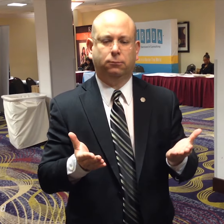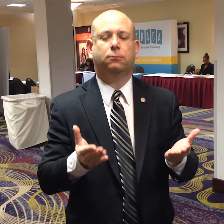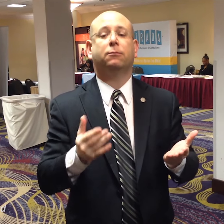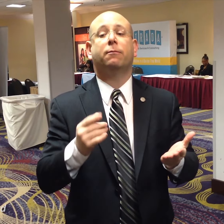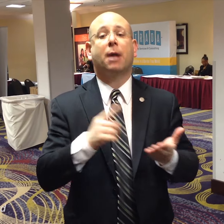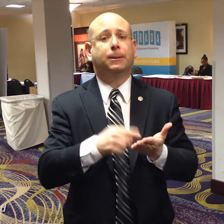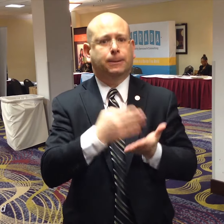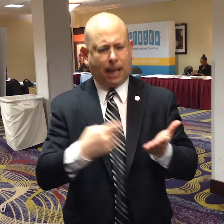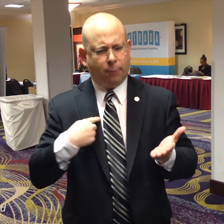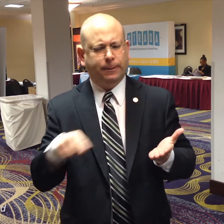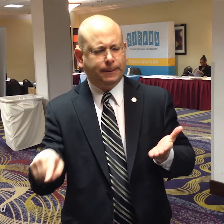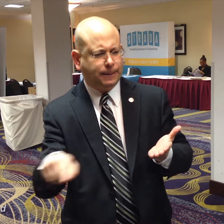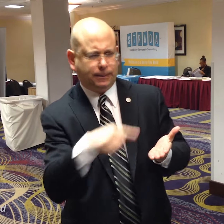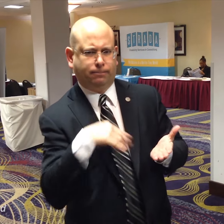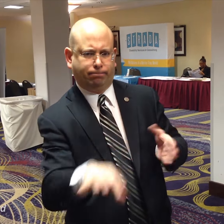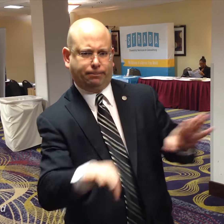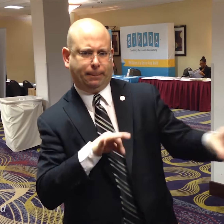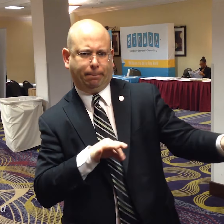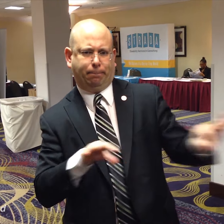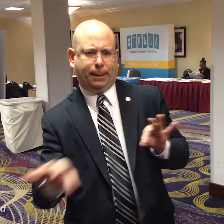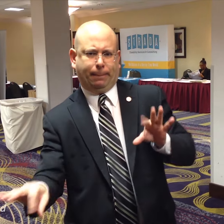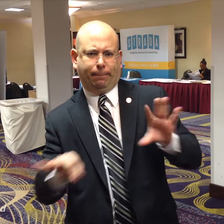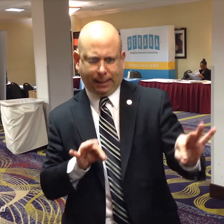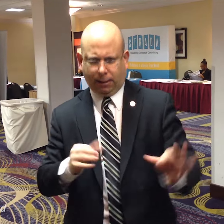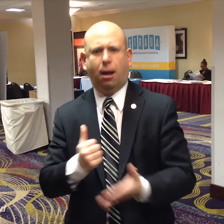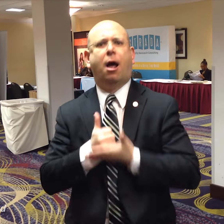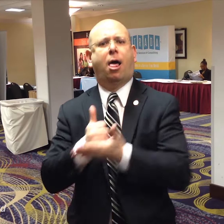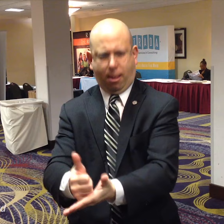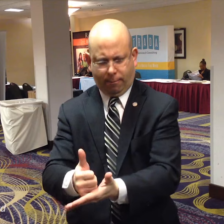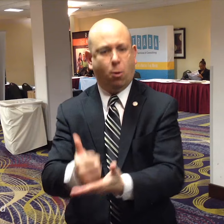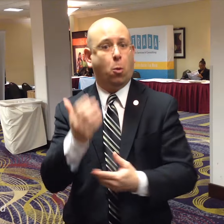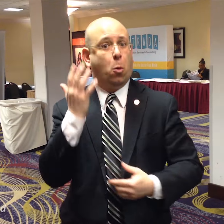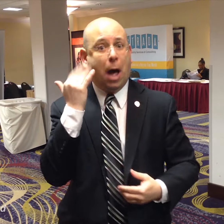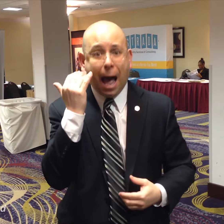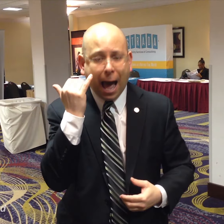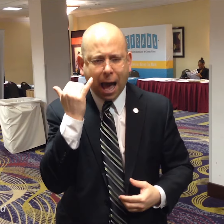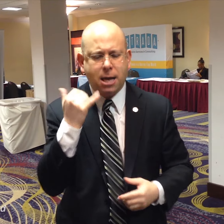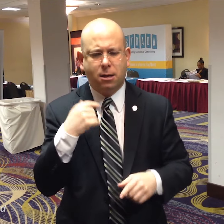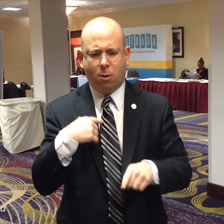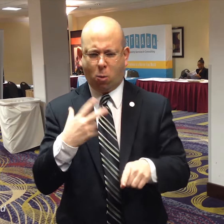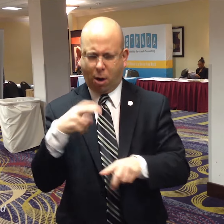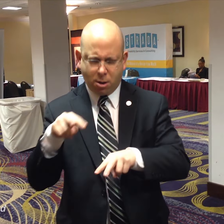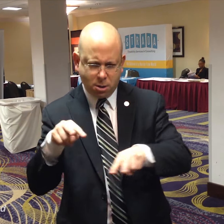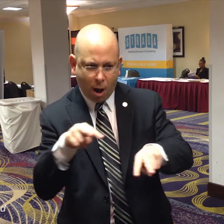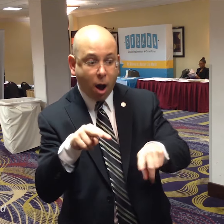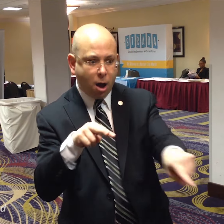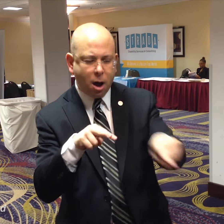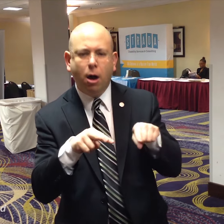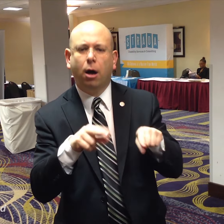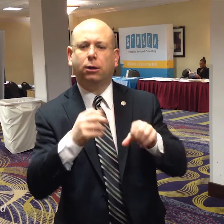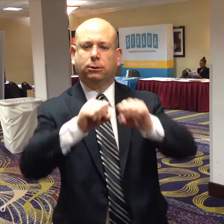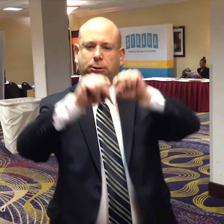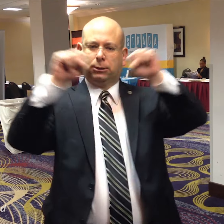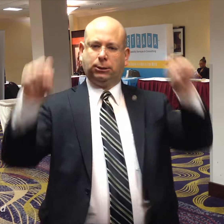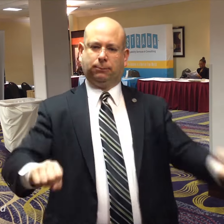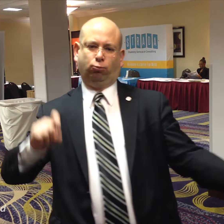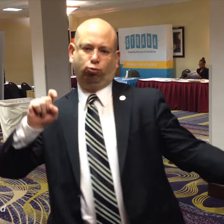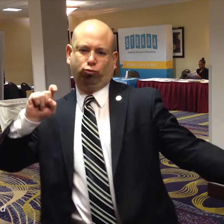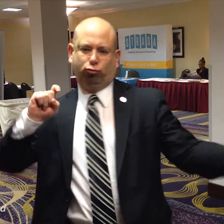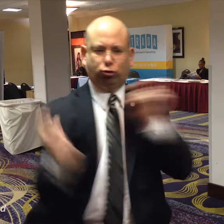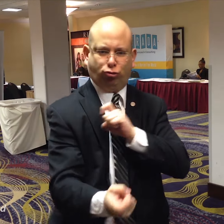We screen inquiries and select cases that impact system change.